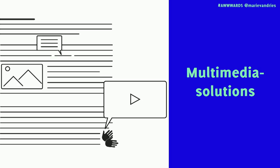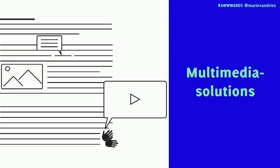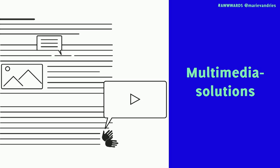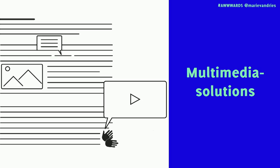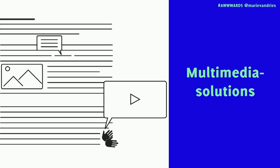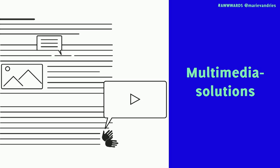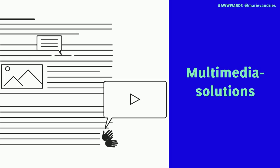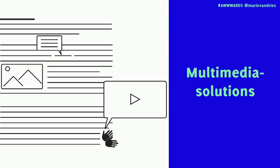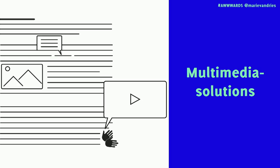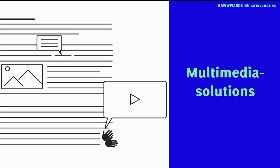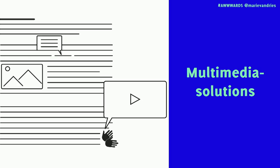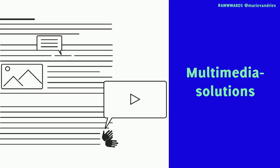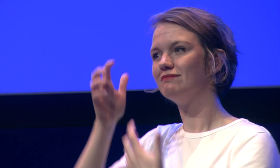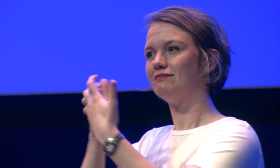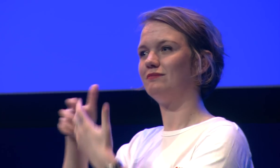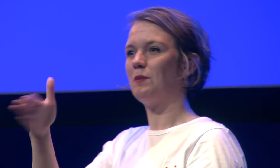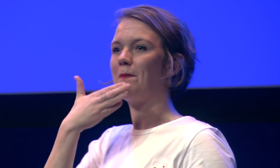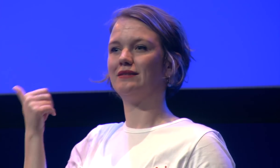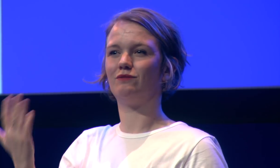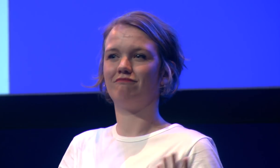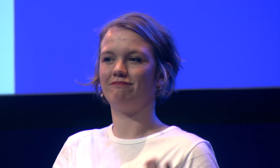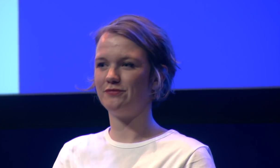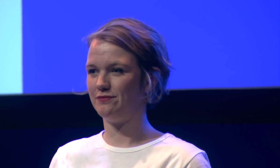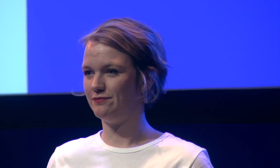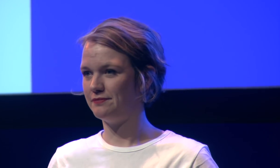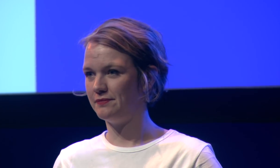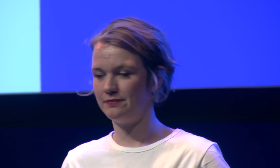other texts but people can also opt for a sign language translation and this